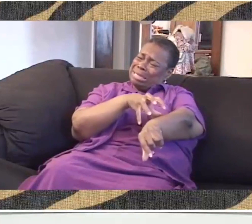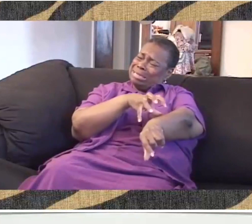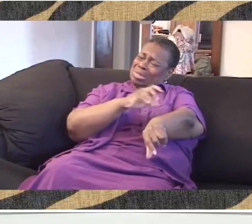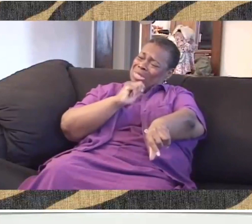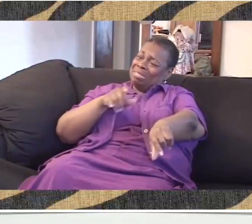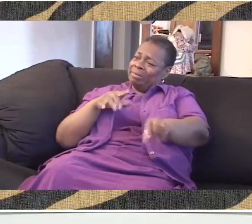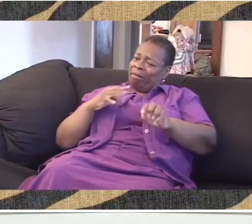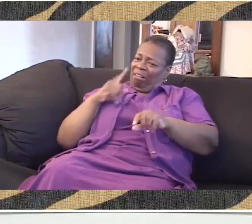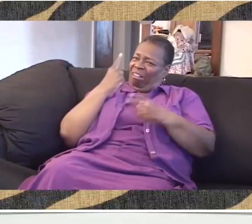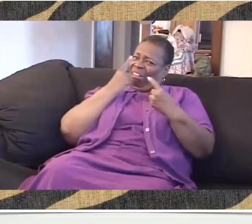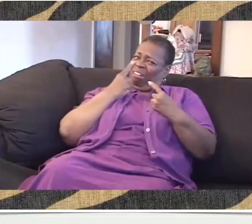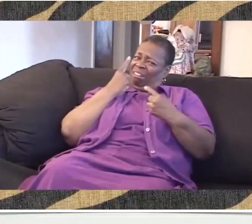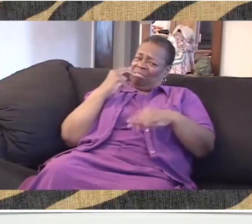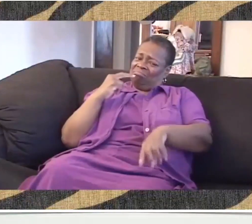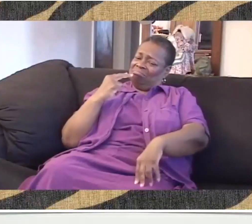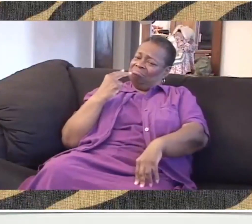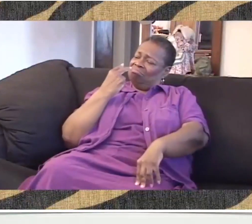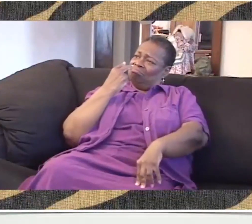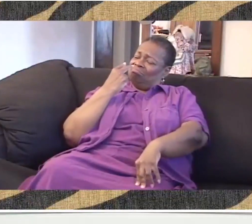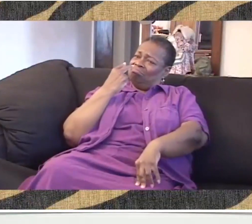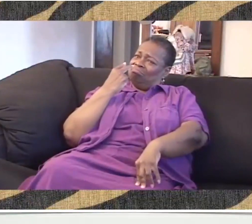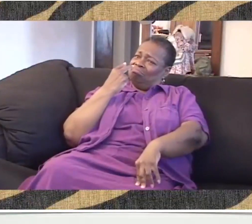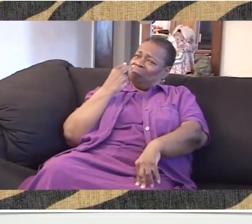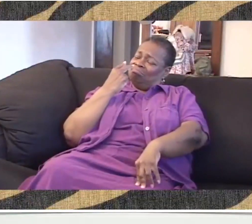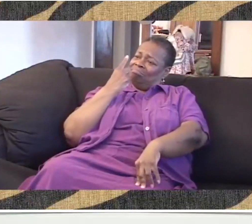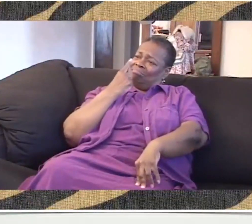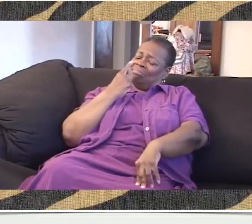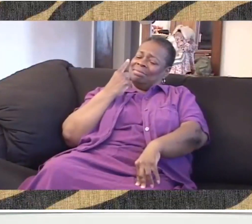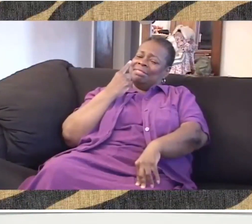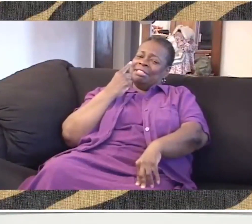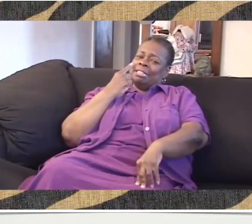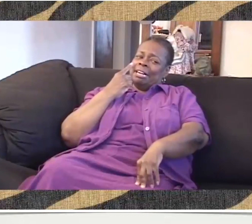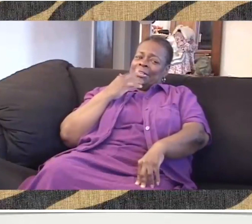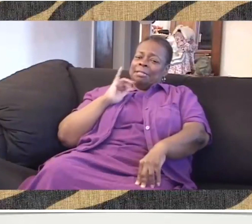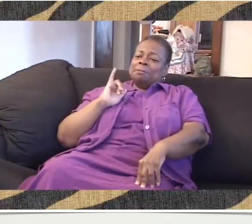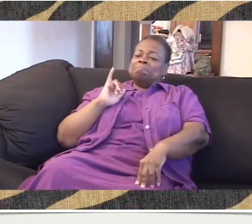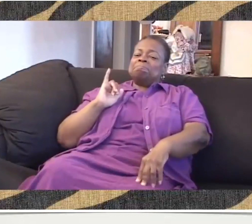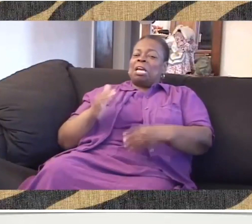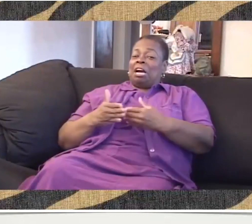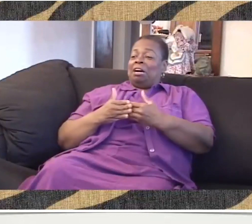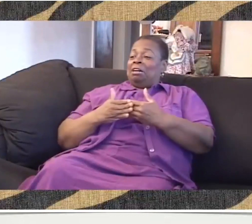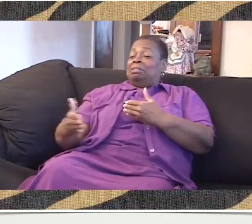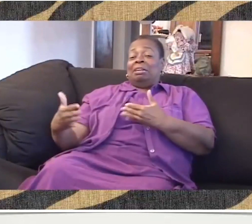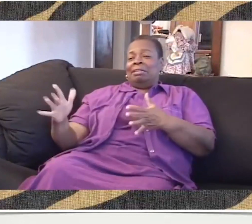And it was so red, and it was throbbing. And she looked at me. And they wondered.